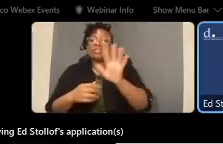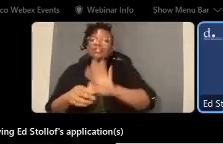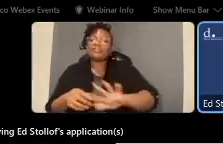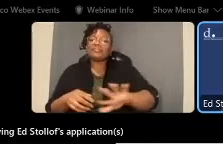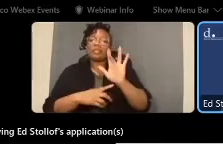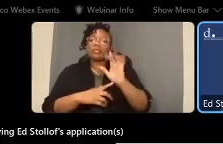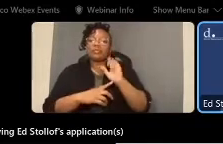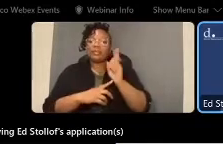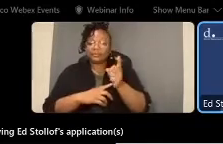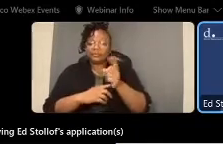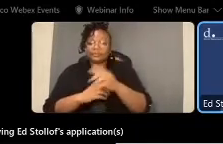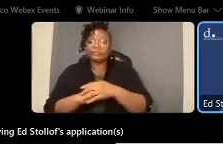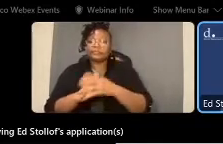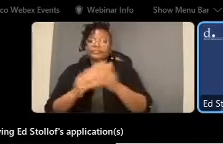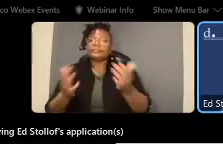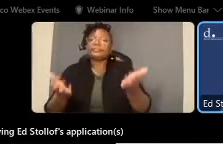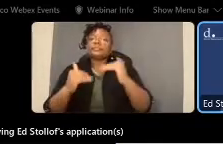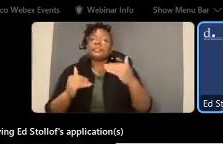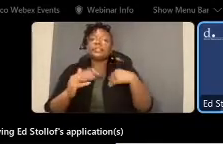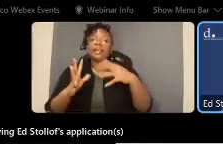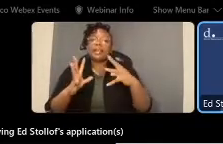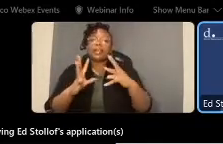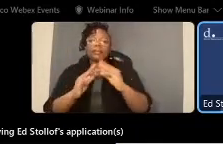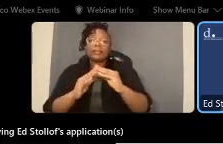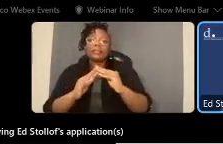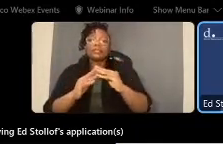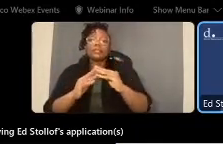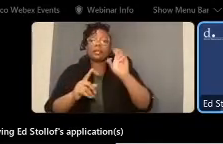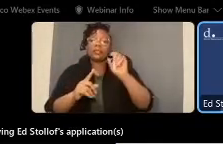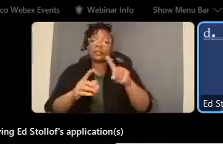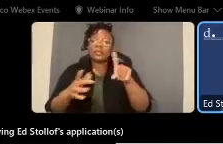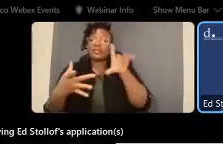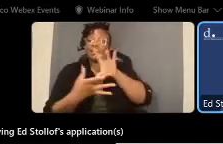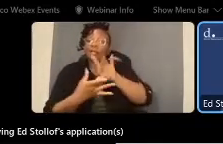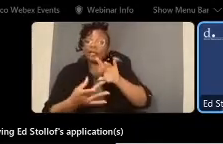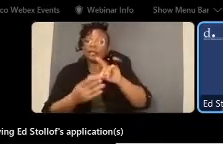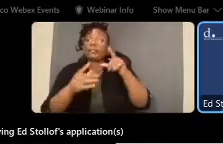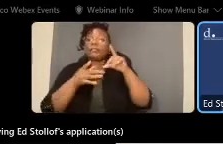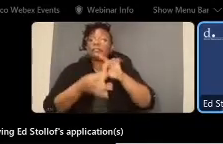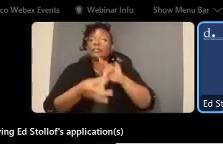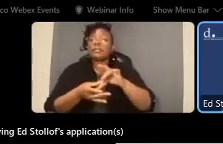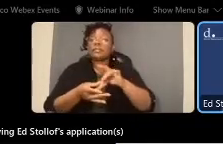minutes then have a session on questions and comments regarding the concept maps